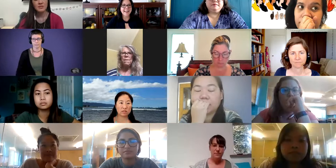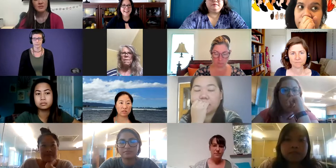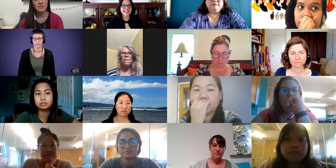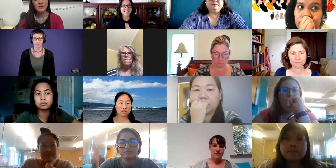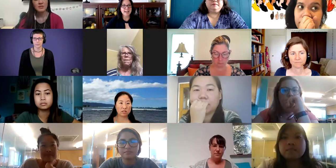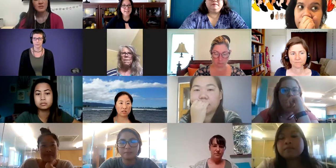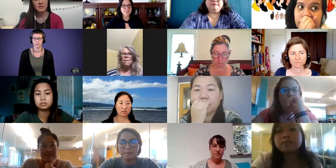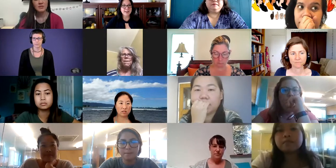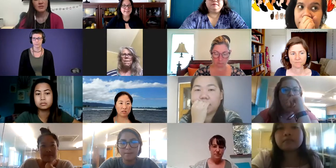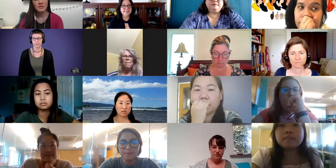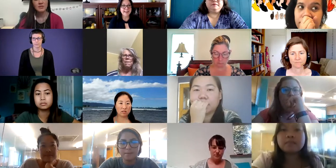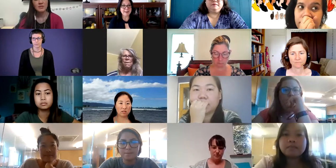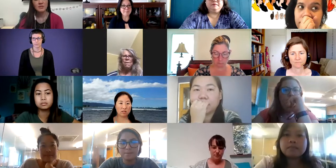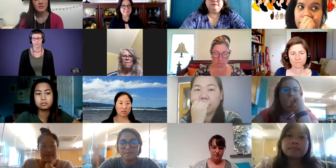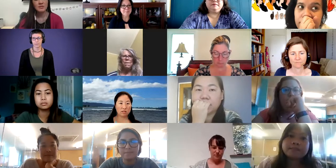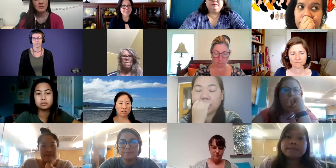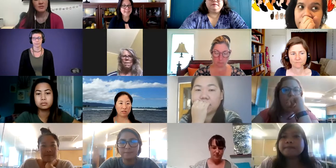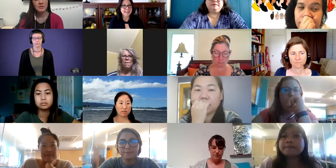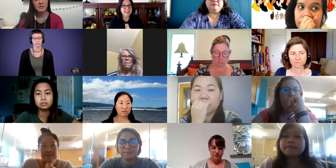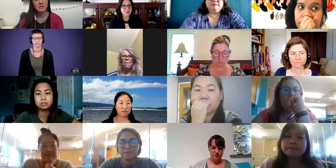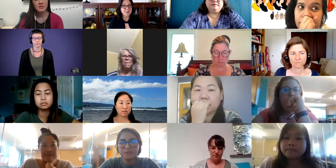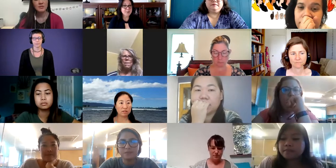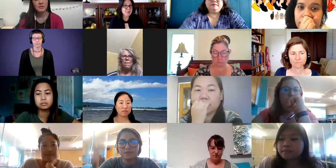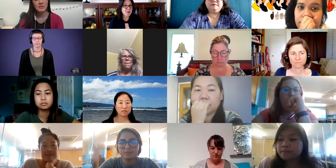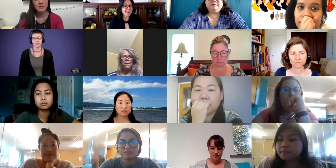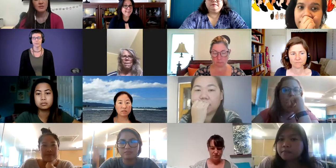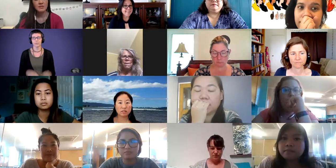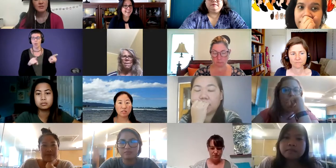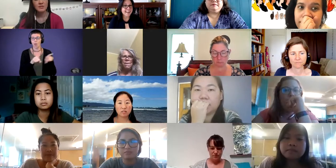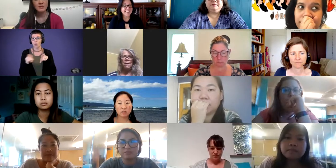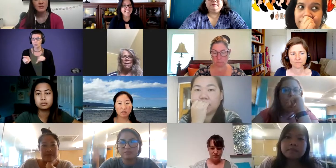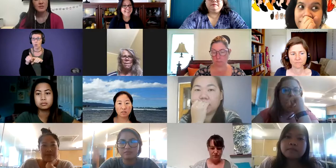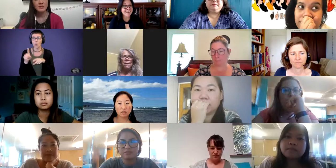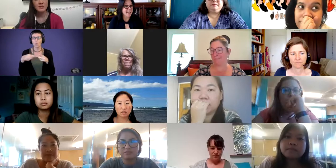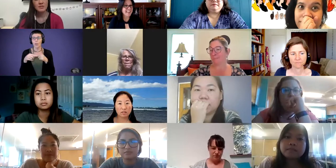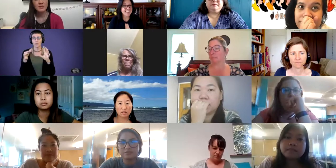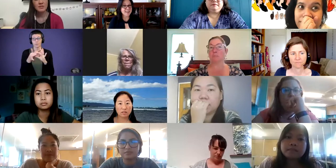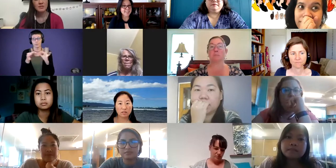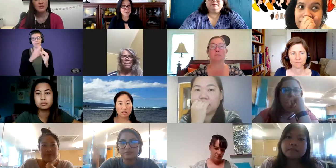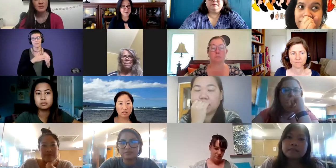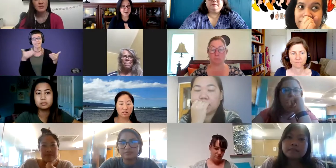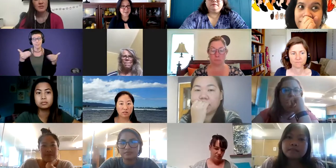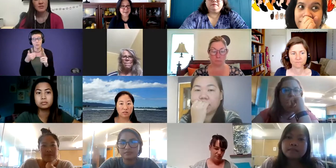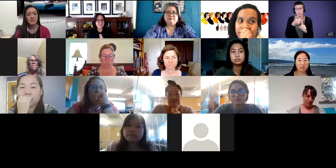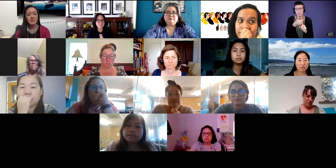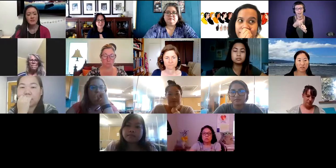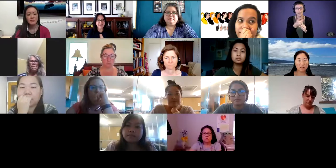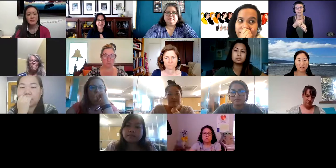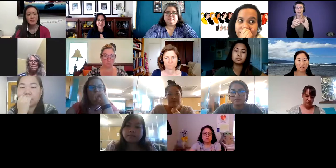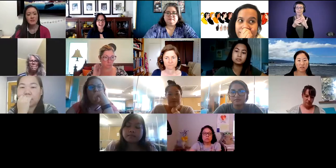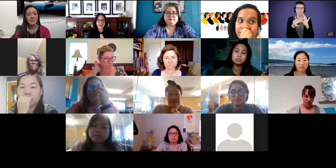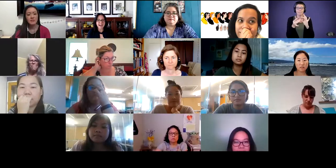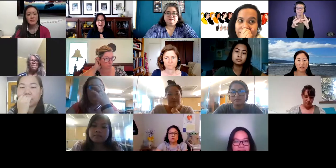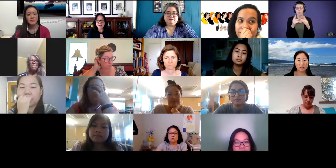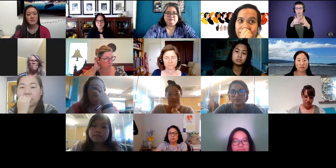And as well introduce who you are and anything you'd like to share about yourself. But I,